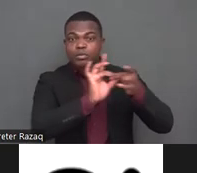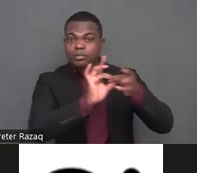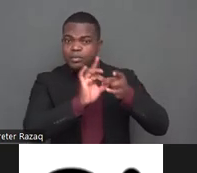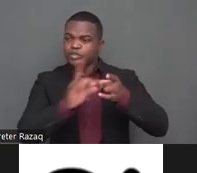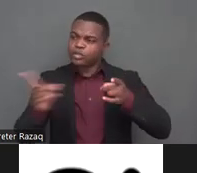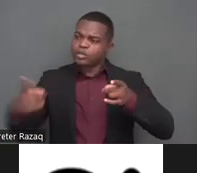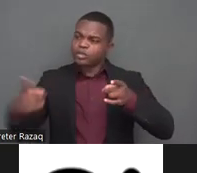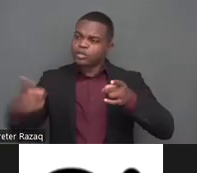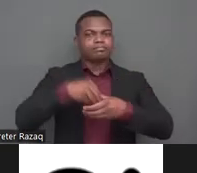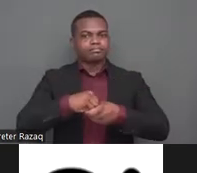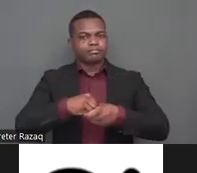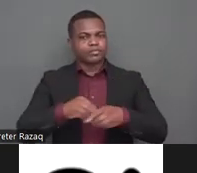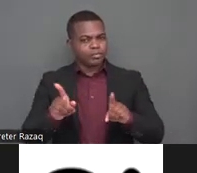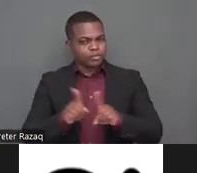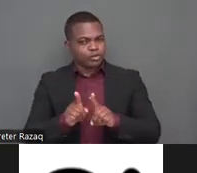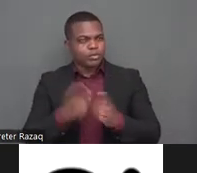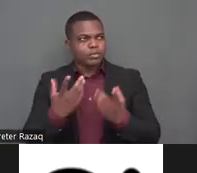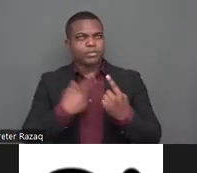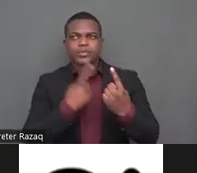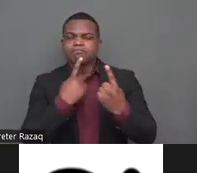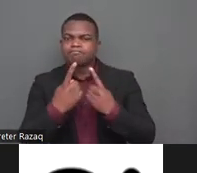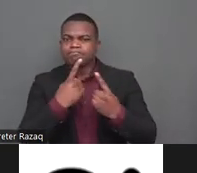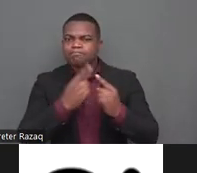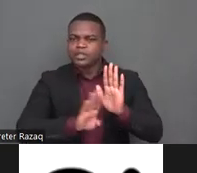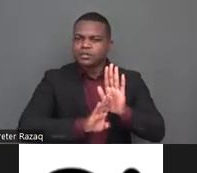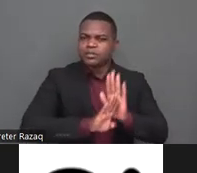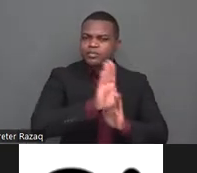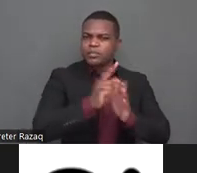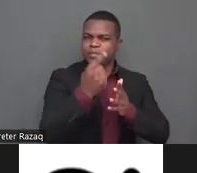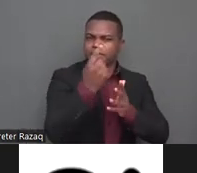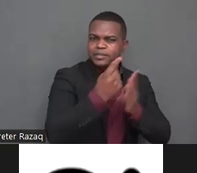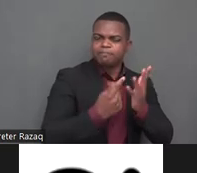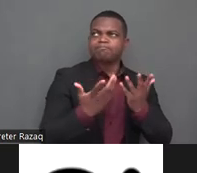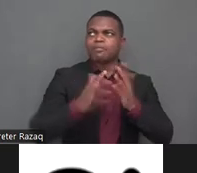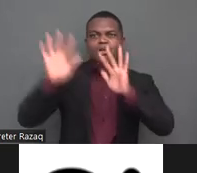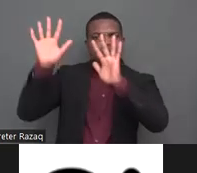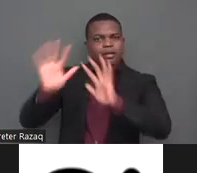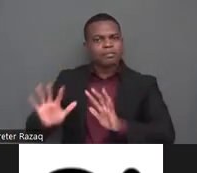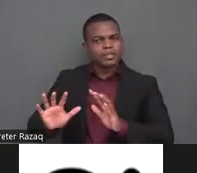if planning an implementation of international cooperation in those contexts has been disability